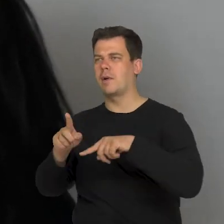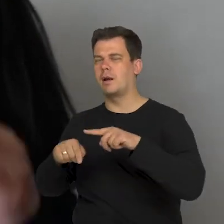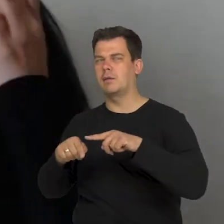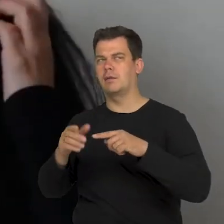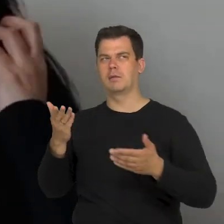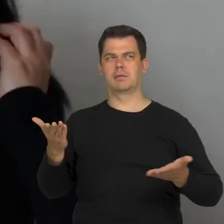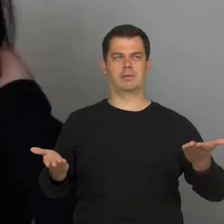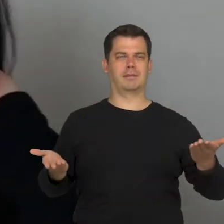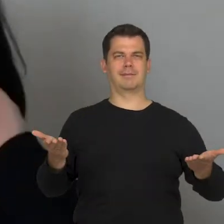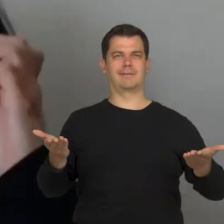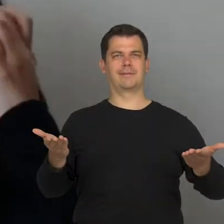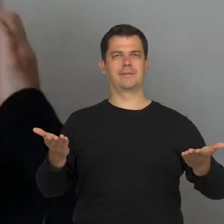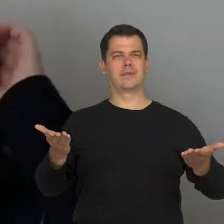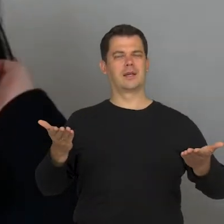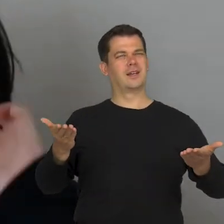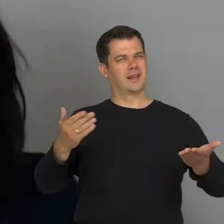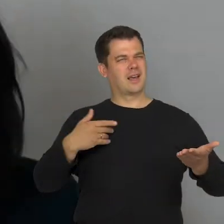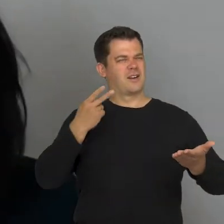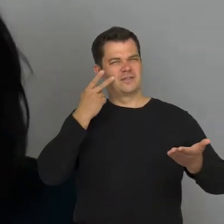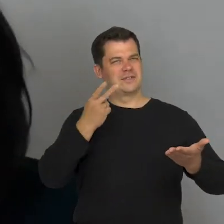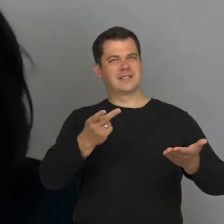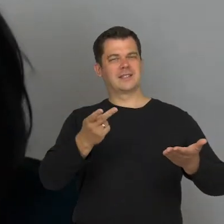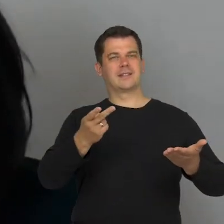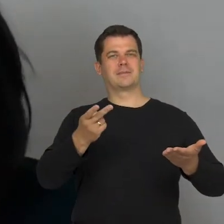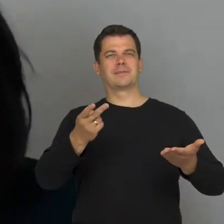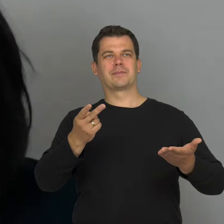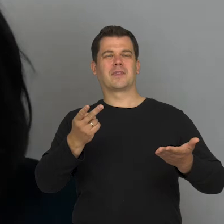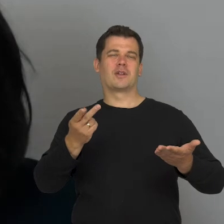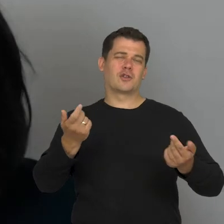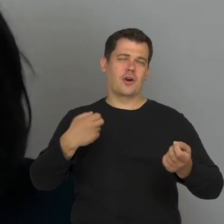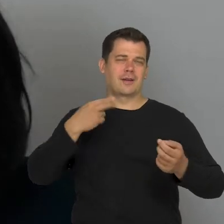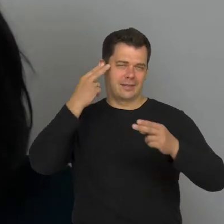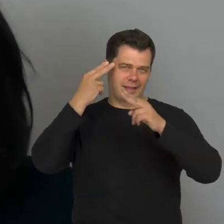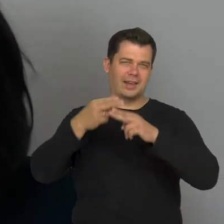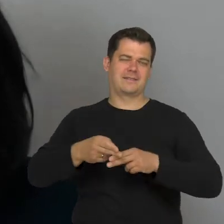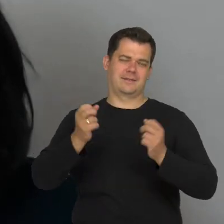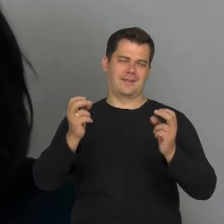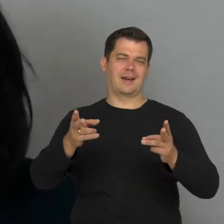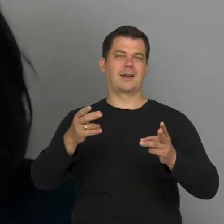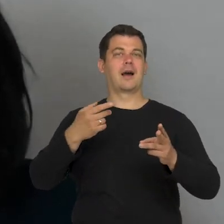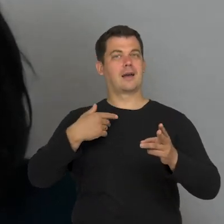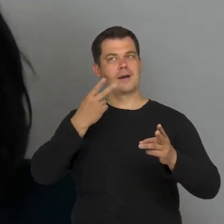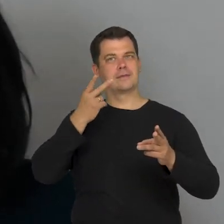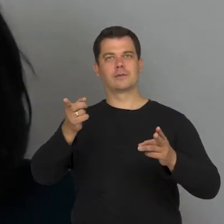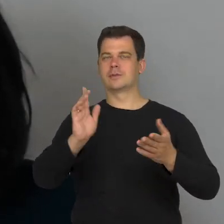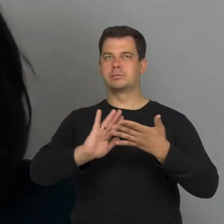I think, I am looking for, maybe naively, but I hope not, a chance to return in the moment of that transition,